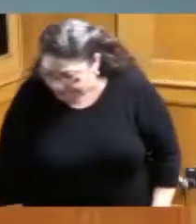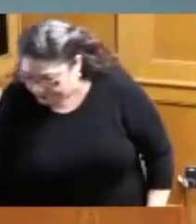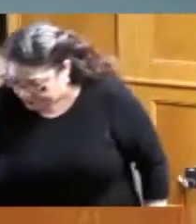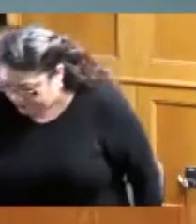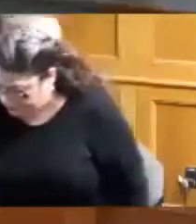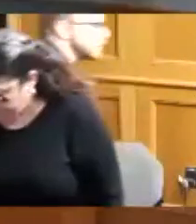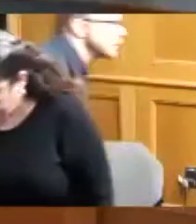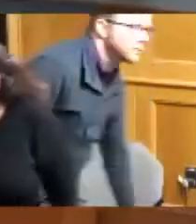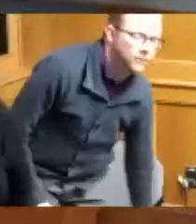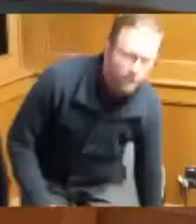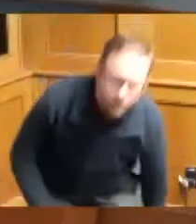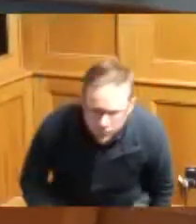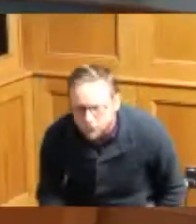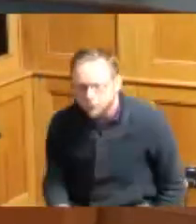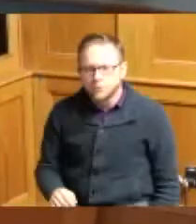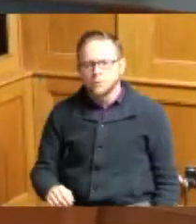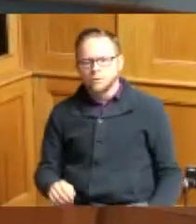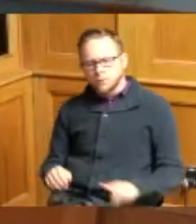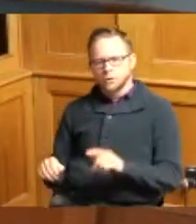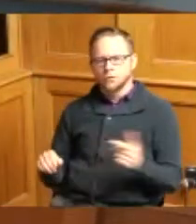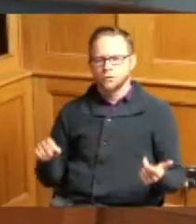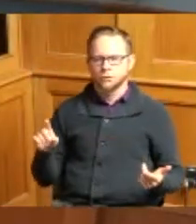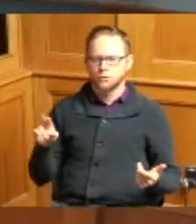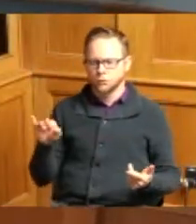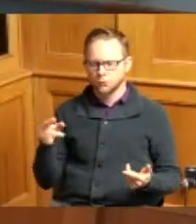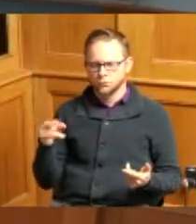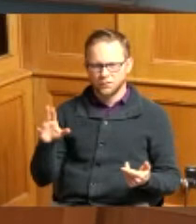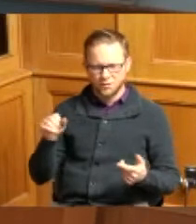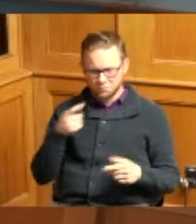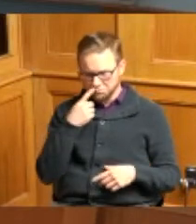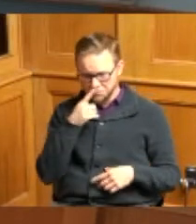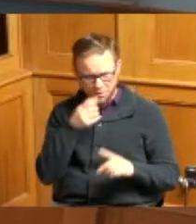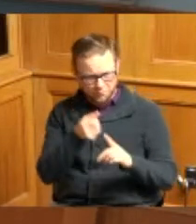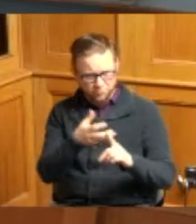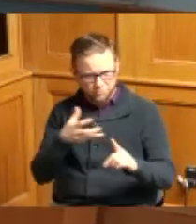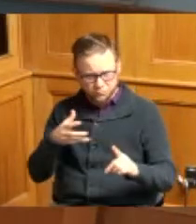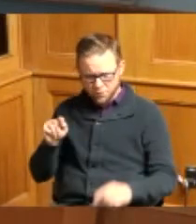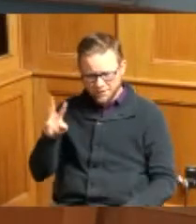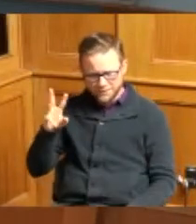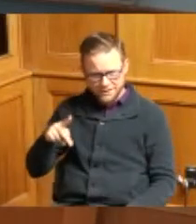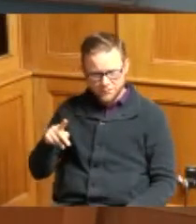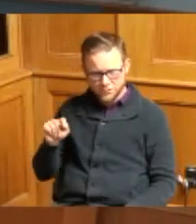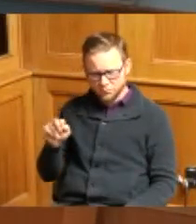just expound a little bit on why the township Trustees didn't take a position in this case